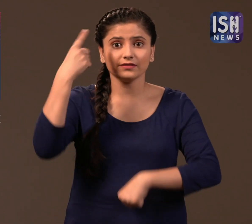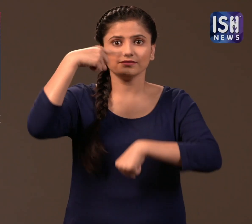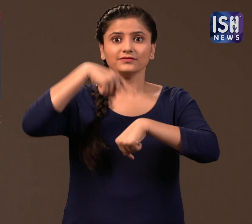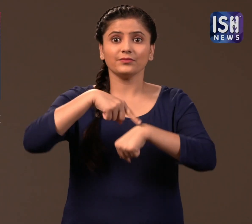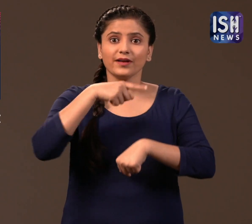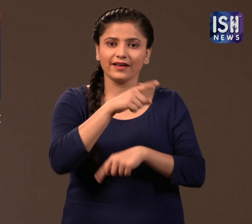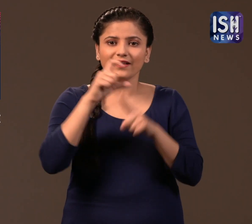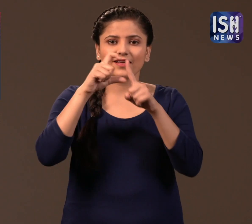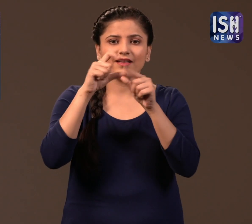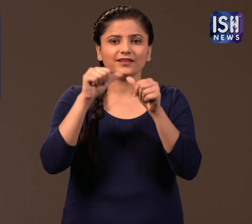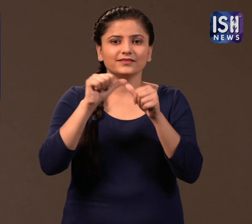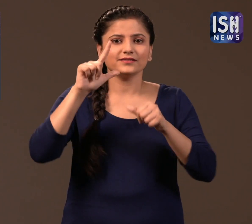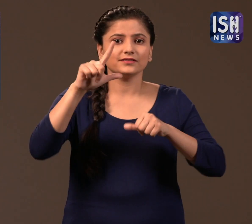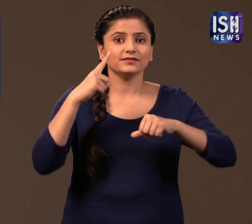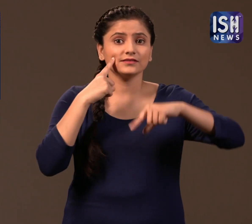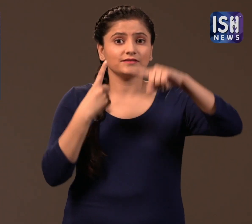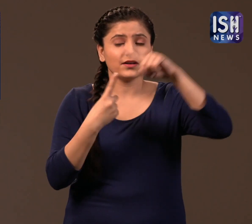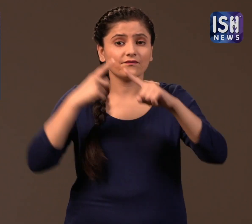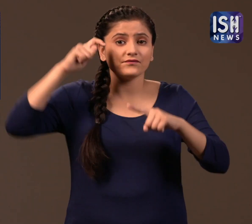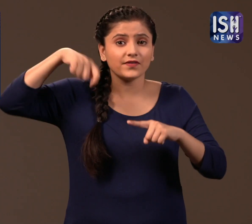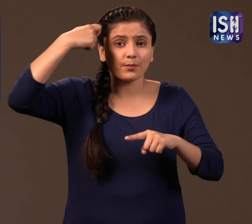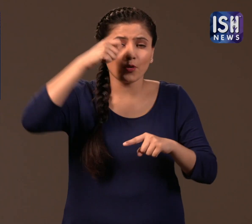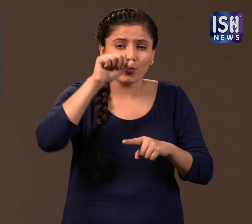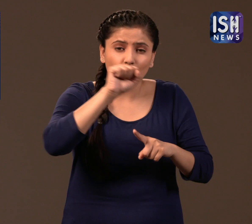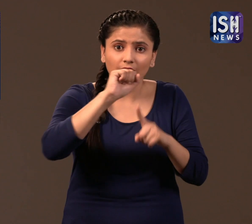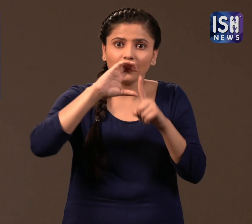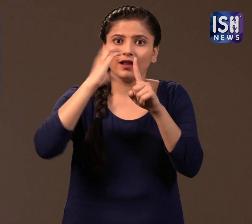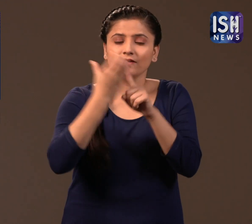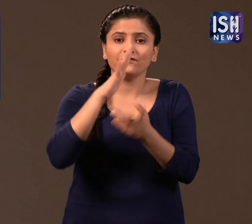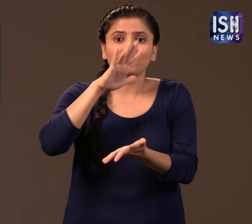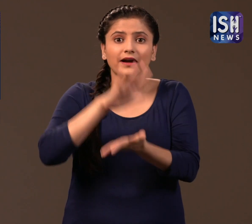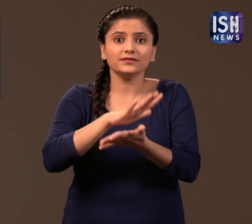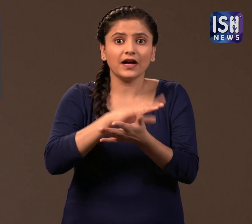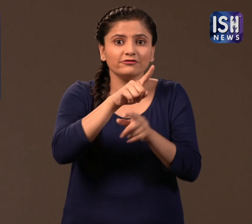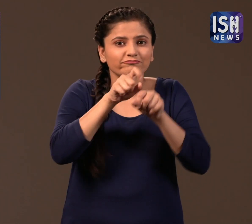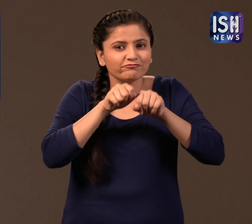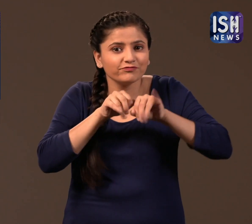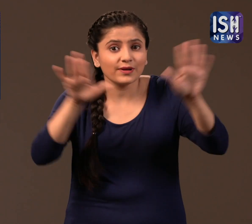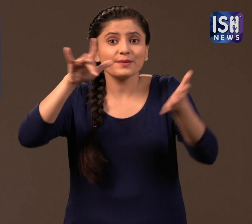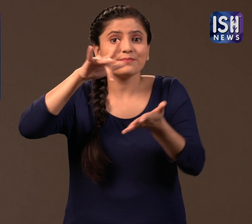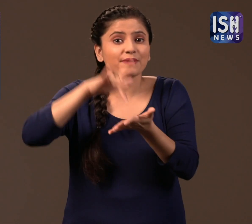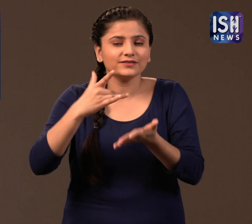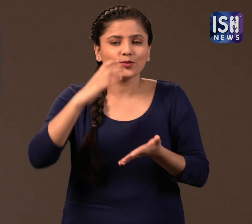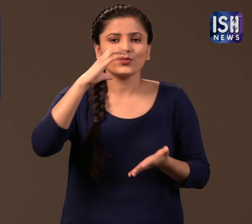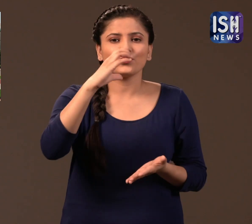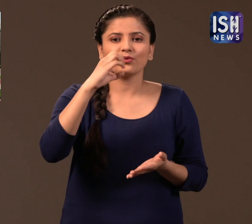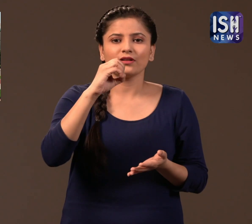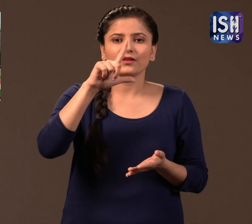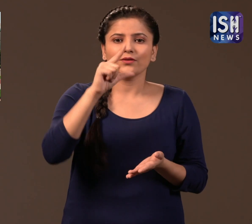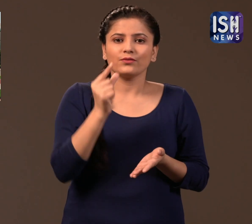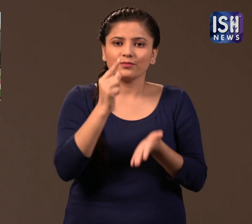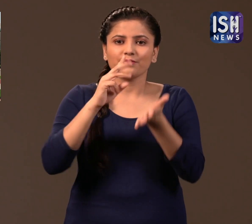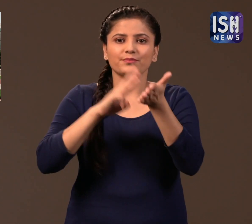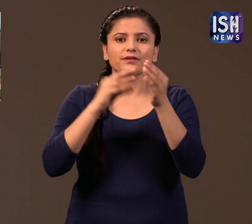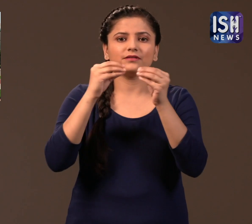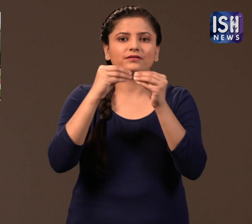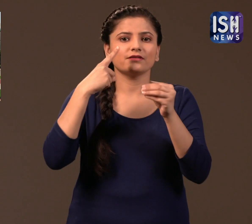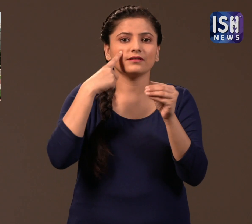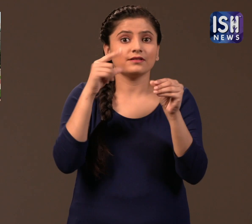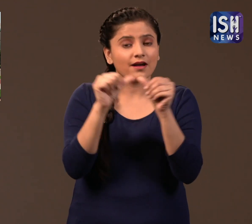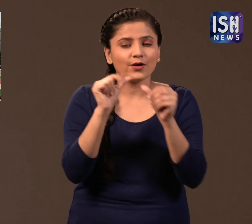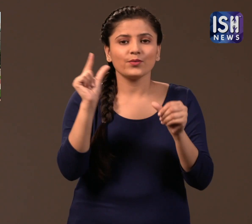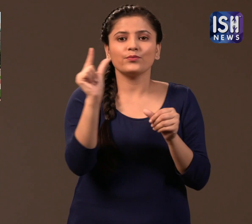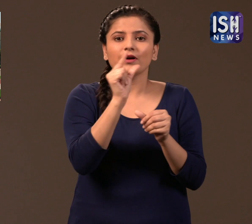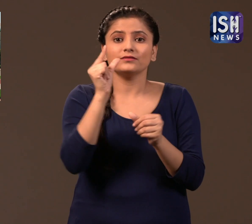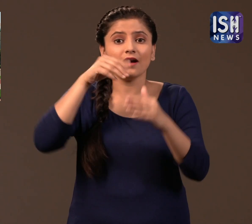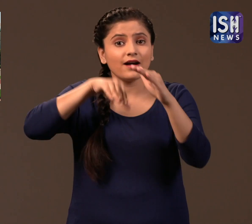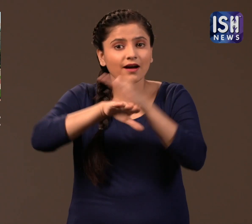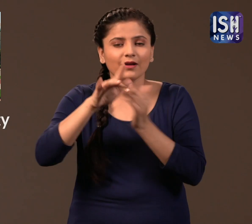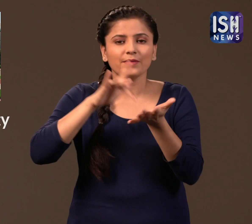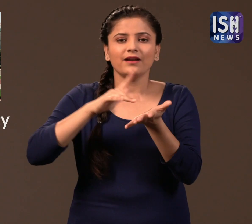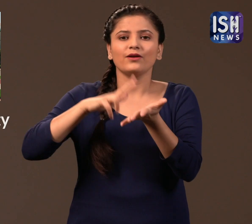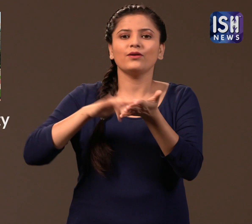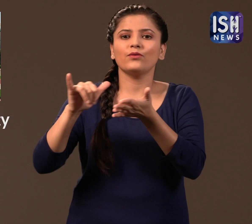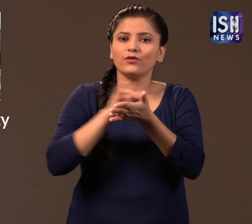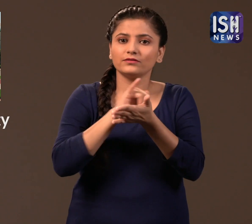For the first time, the Dalit Film and Cultural Festival, will be held at Columbia University in New York